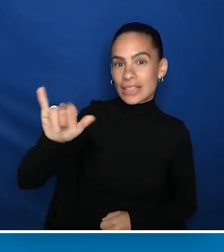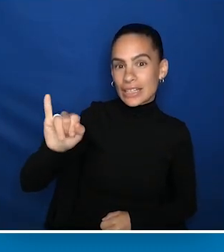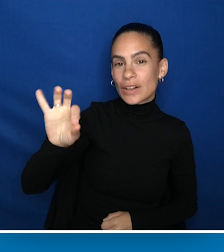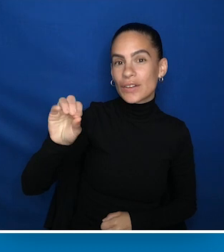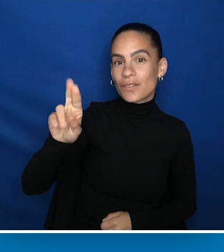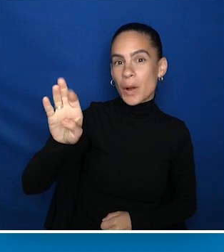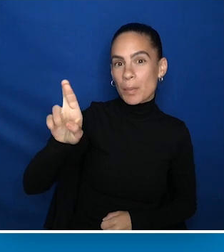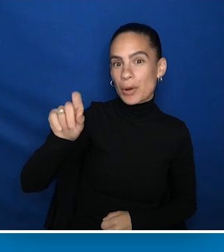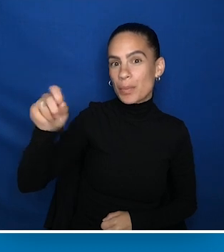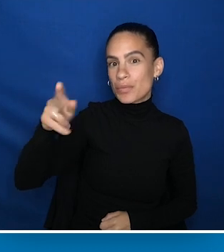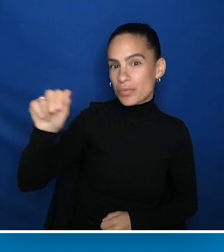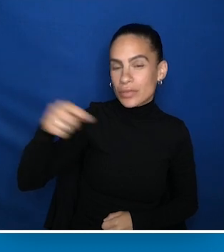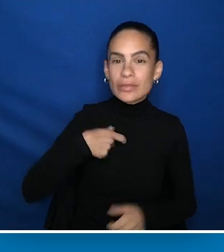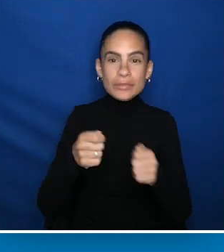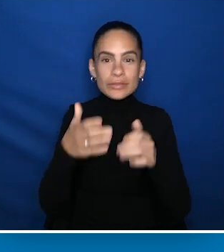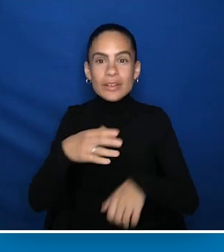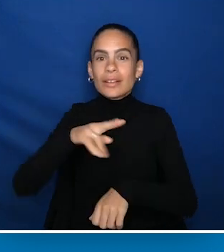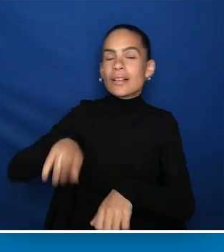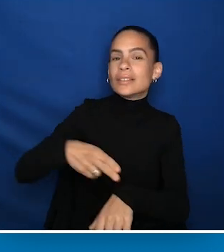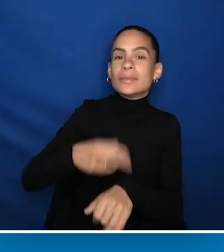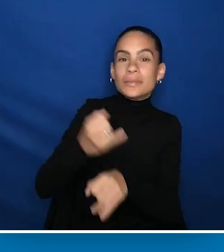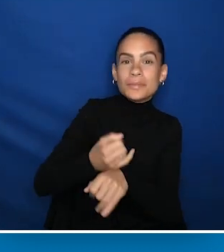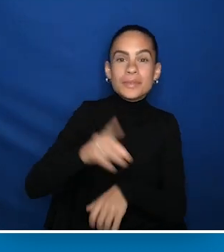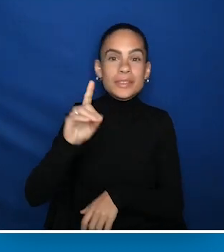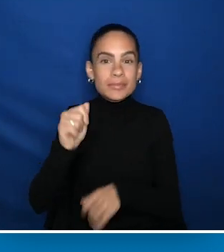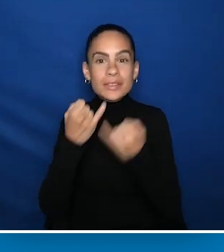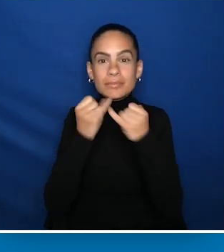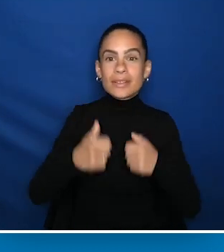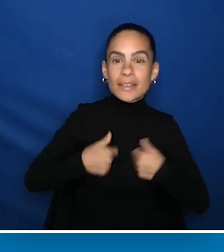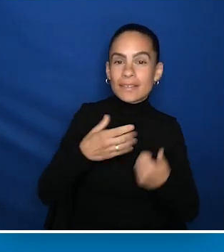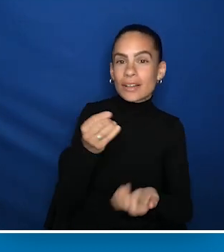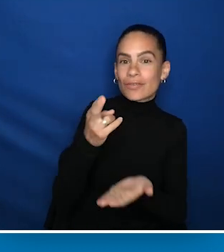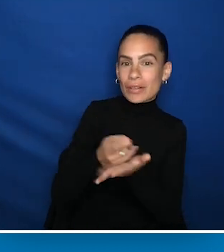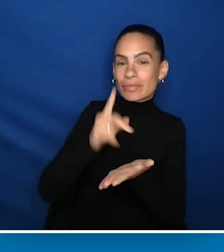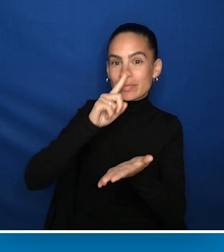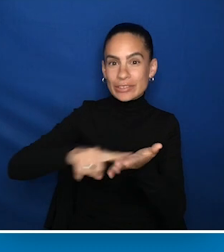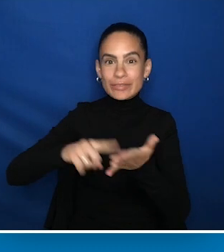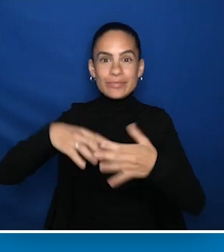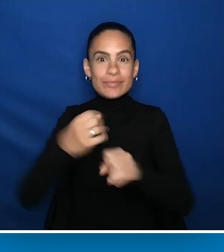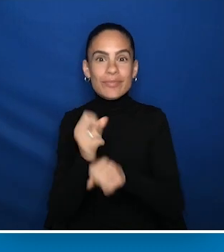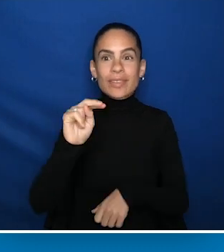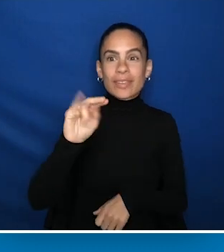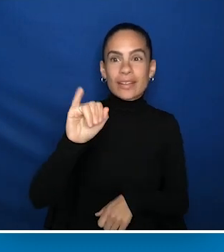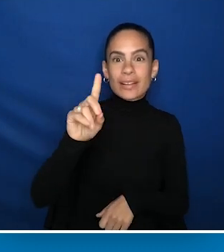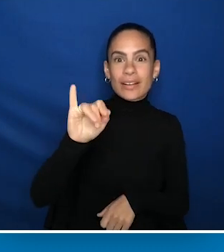I'm the Director of the National Institute of Disability Independent Living and Rehabilitation Research, NIDILRR, within the Administration for Community Living.